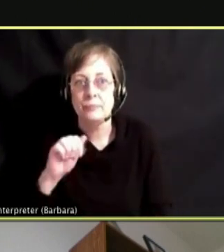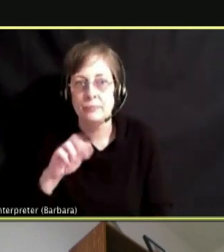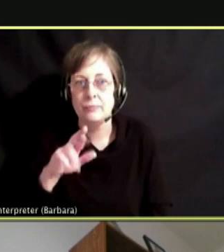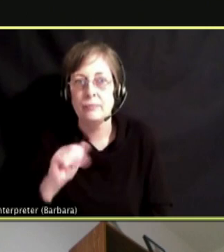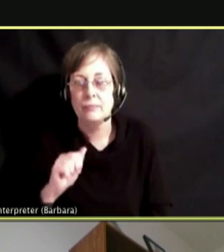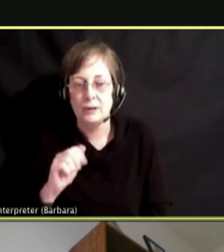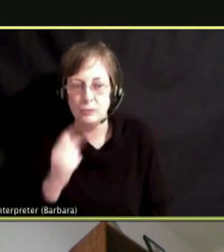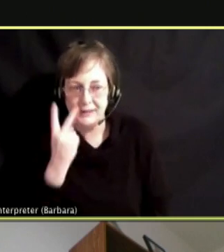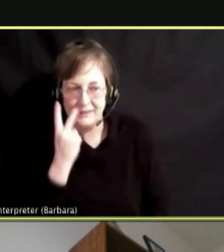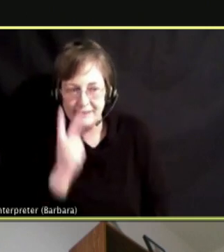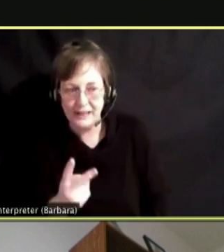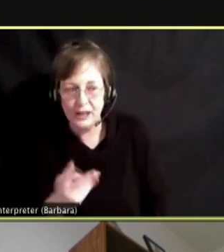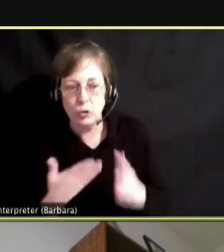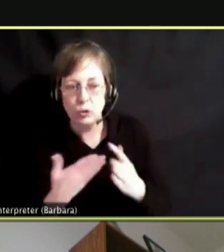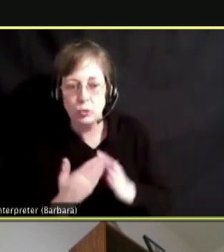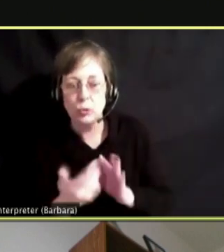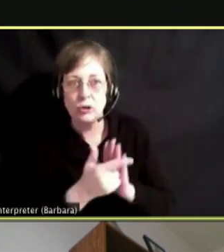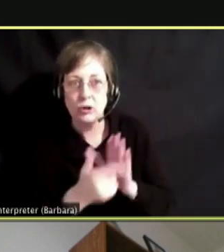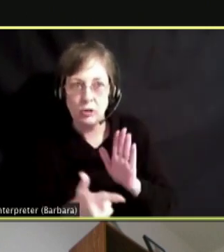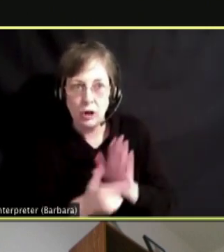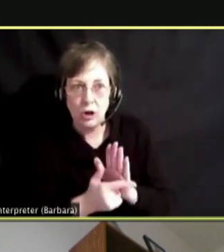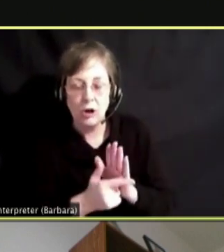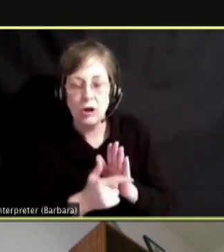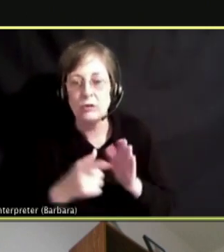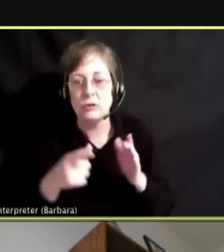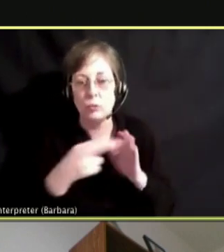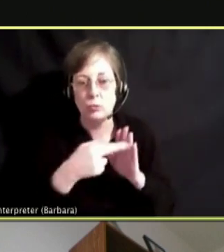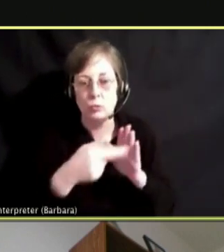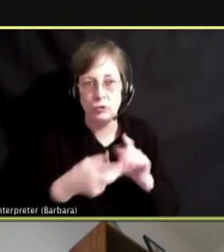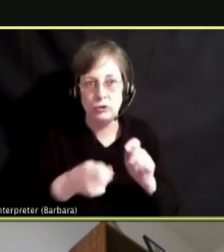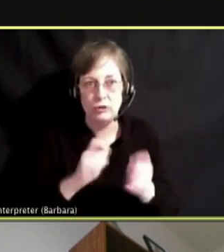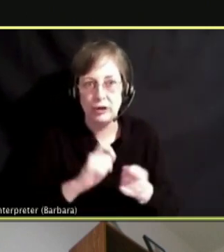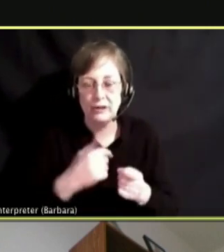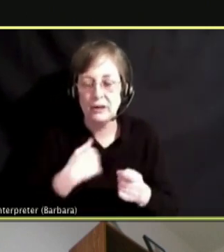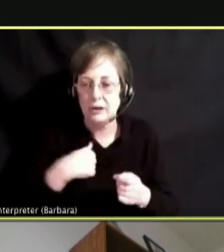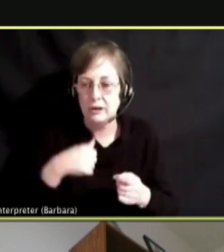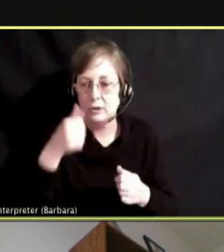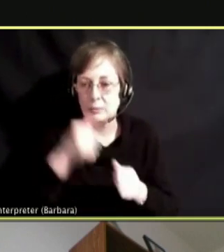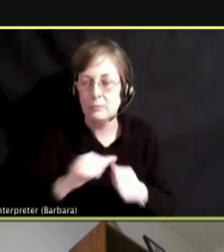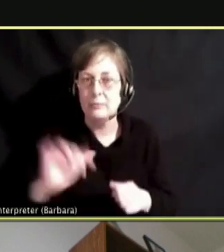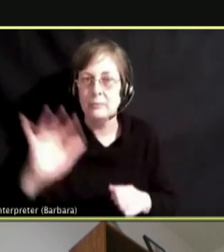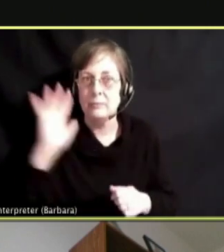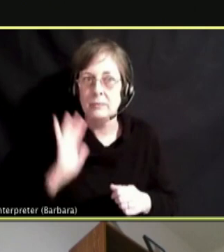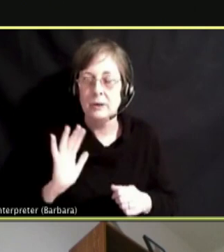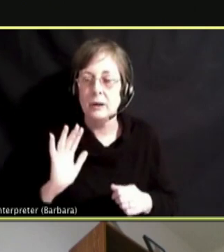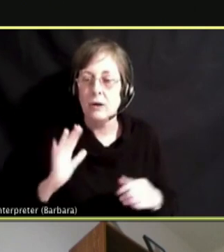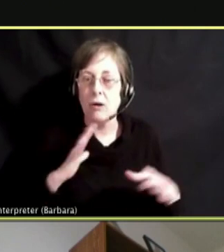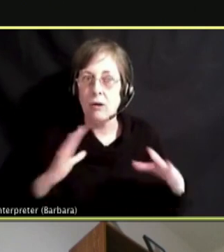I REMEMBER YEARS AGO EVERY TIME IT WAS THE HOLIDAYS IN THE MALL, THERE'D BE A KIOSK GOING